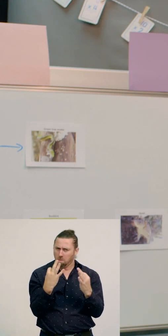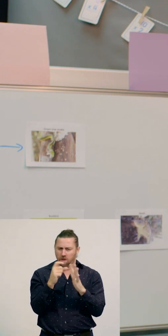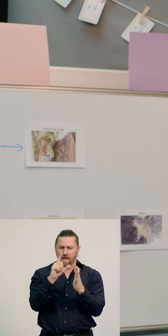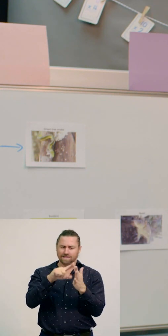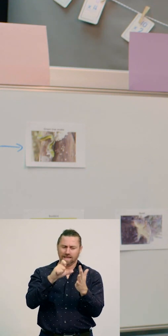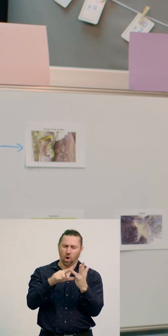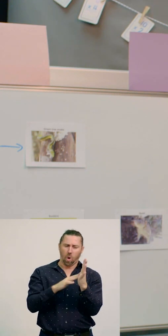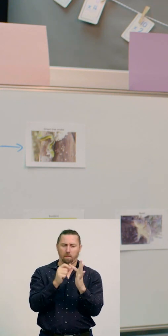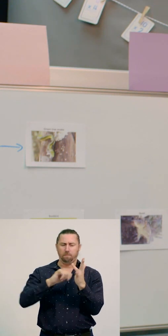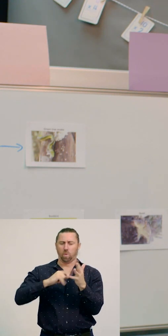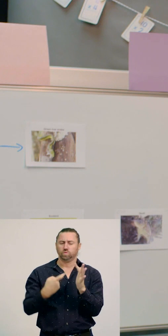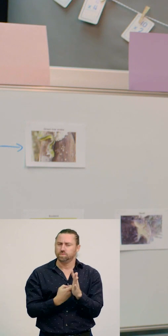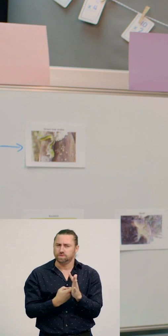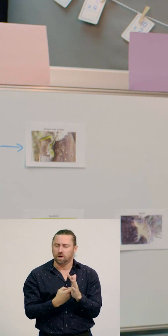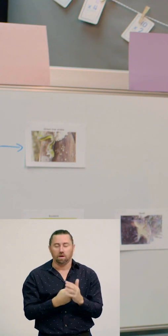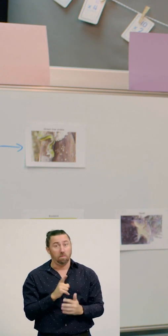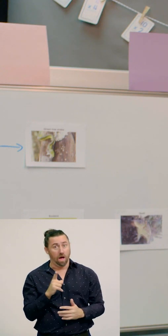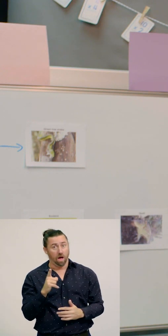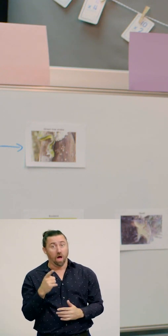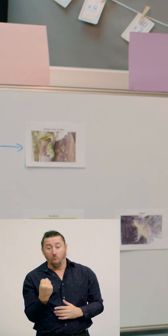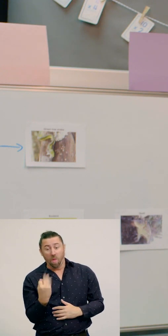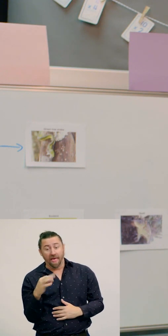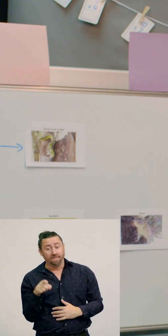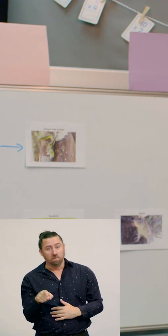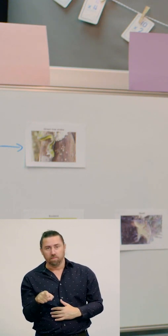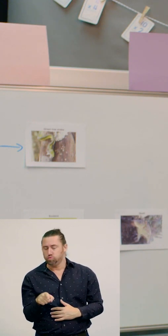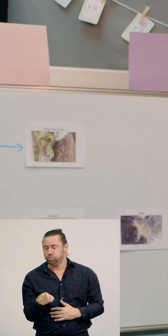but they do play an important role in the rainforest.